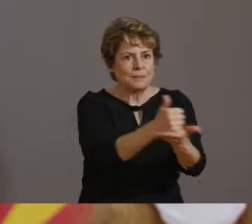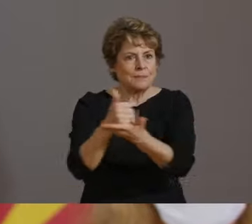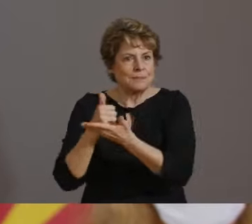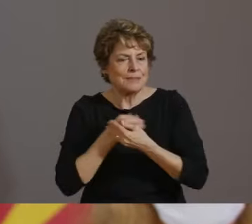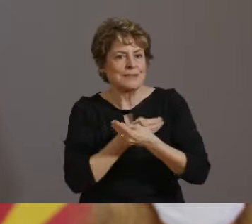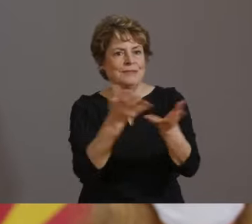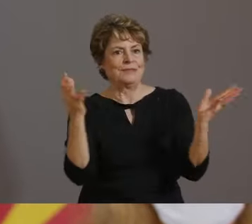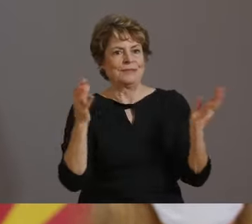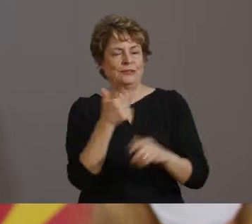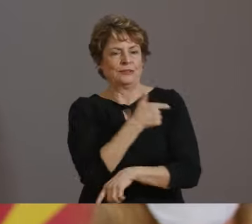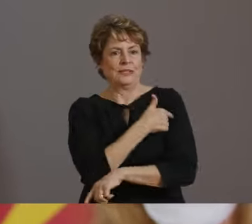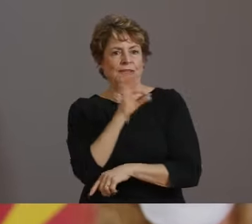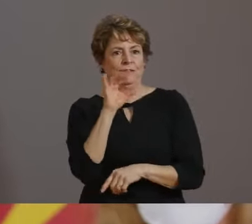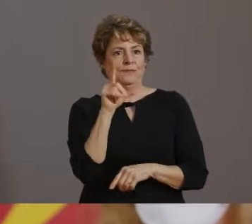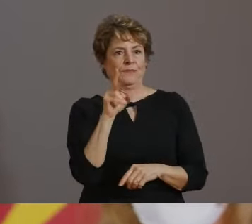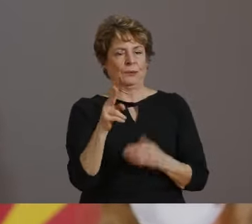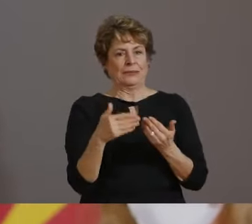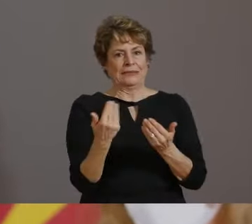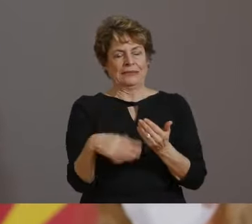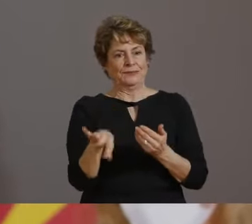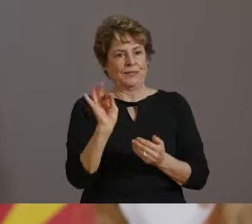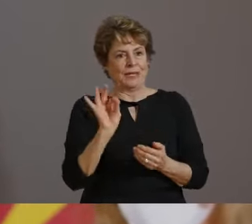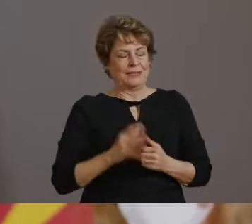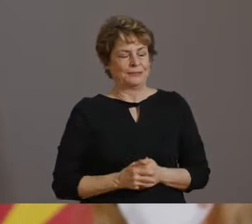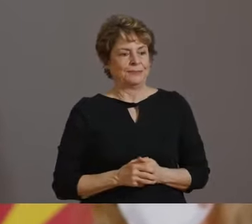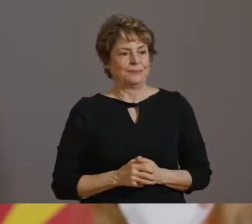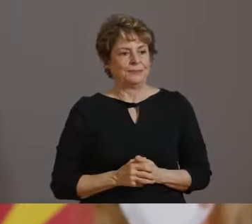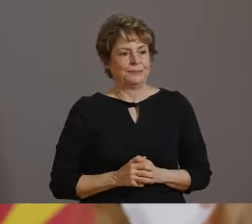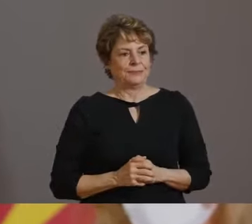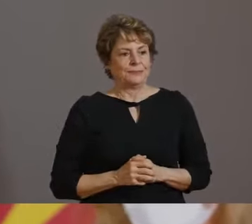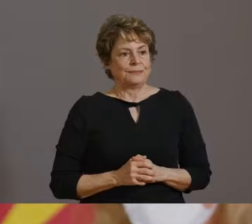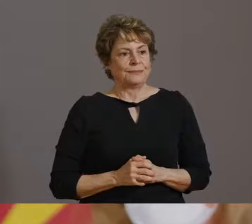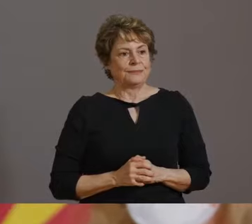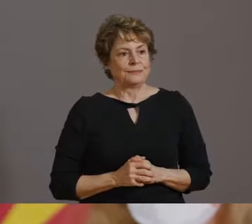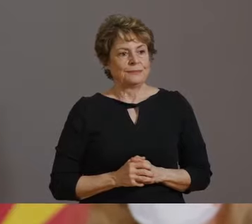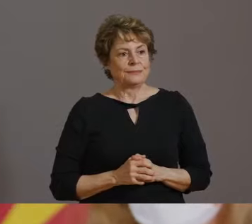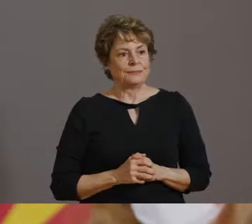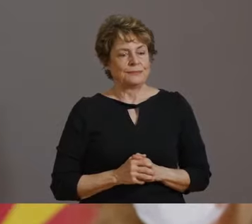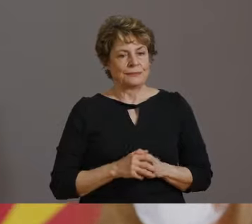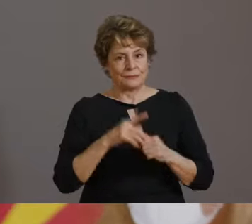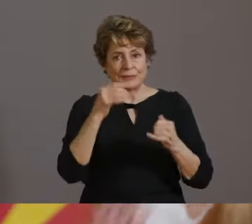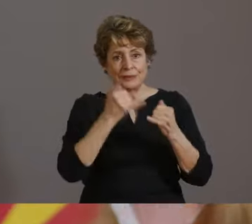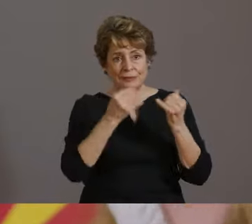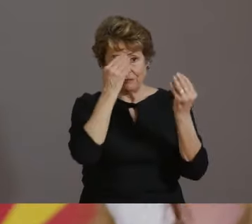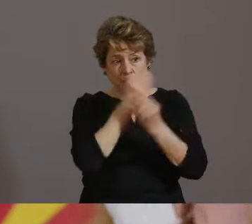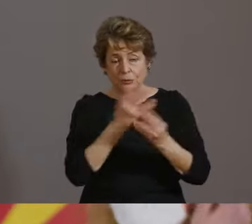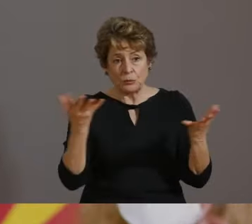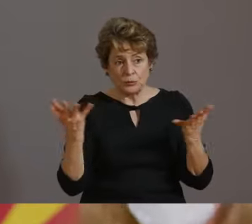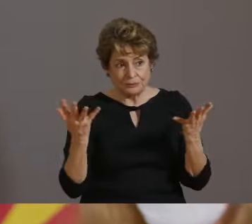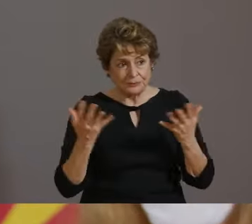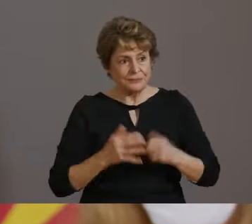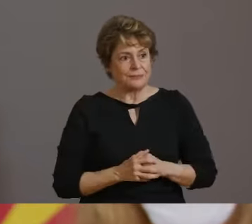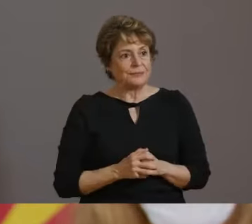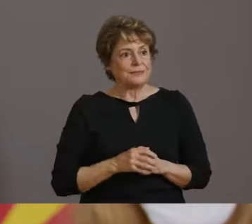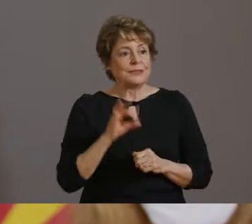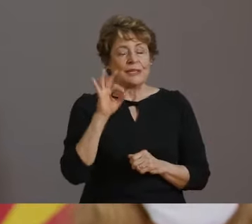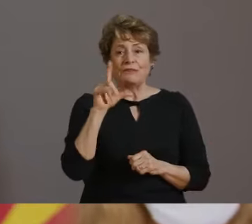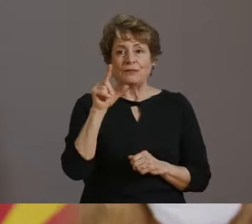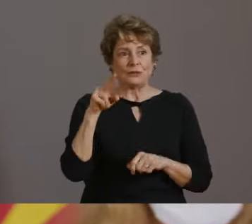FINALLY, THIS FLU SEASON ARIZONA WILL OFFER A BEVY OF ONLINE TOOLS INCLUDING A VACCINE